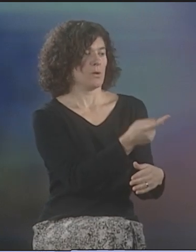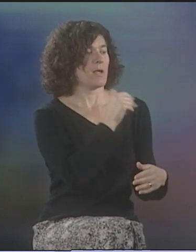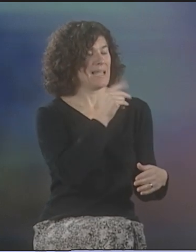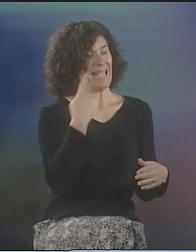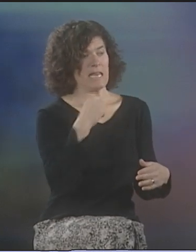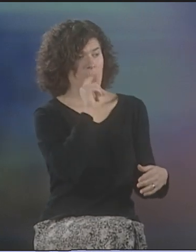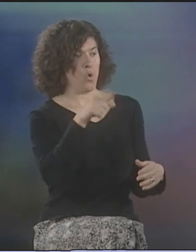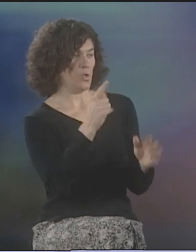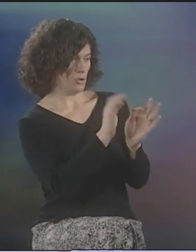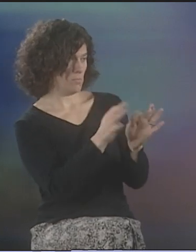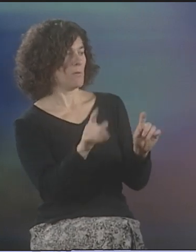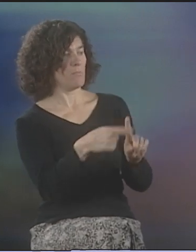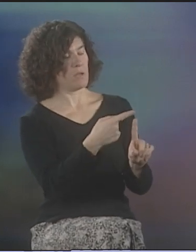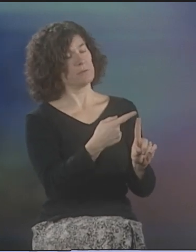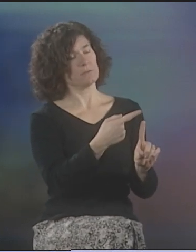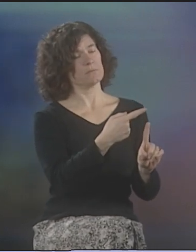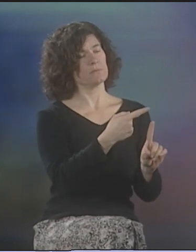THE SAME WAY THEY'D ALWAYS BEEN WORKING TOGETHER.